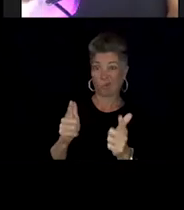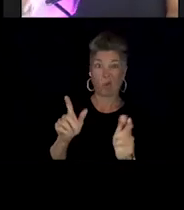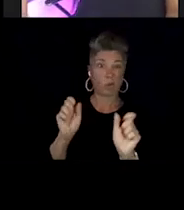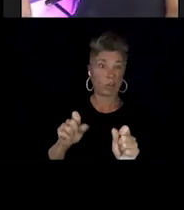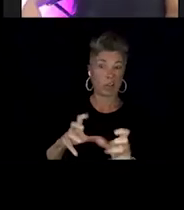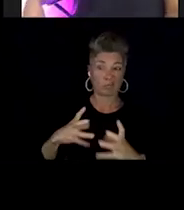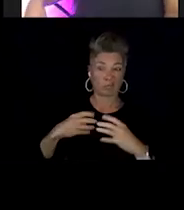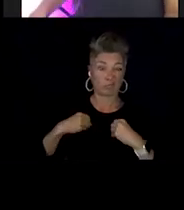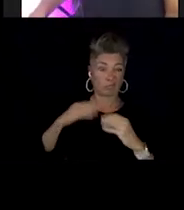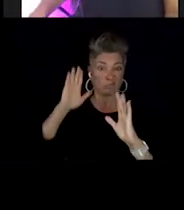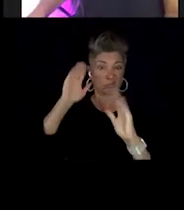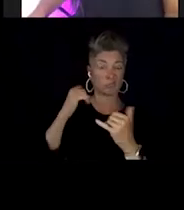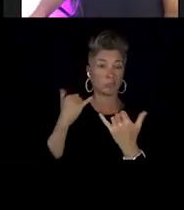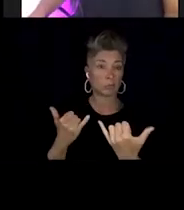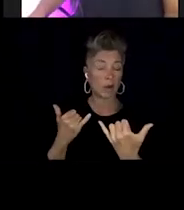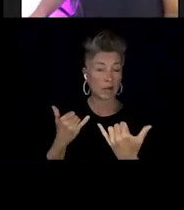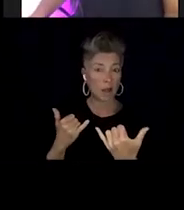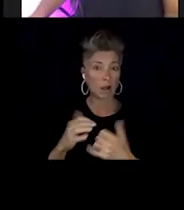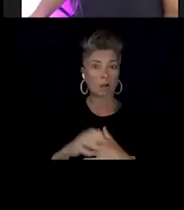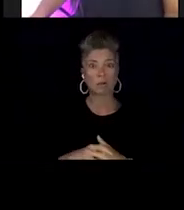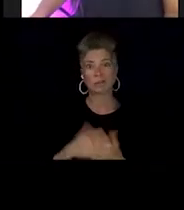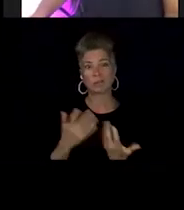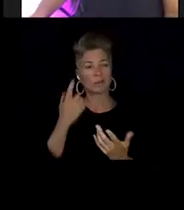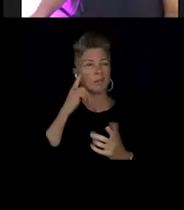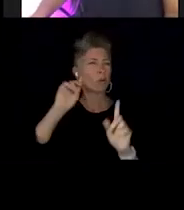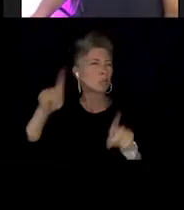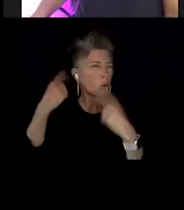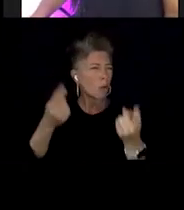For so long in like media we have been portrayed as like these